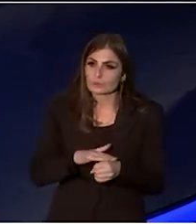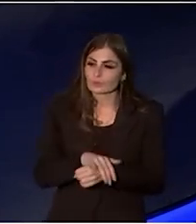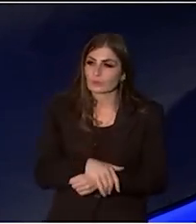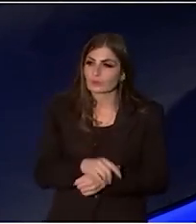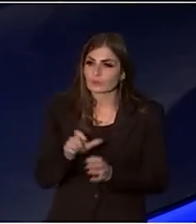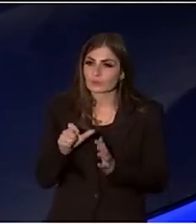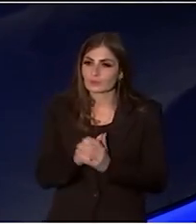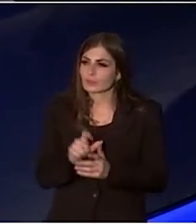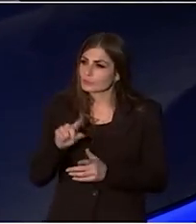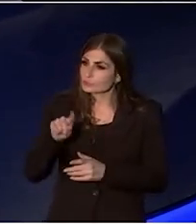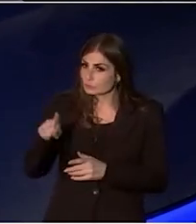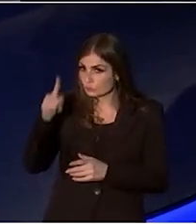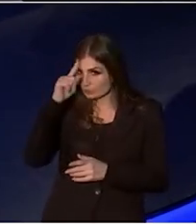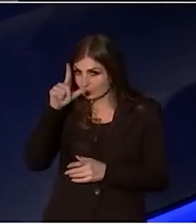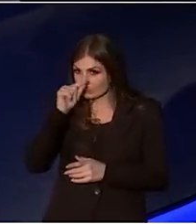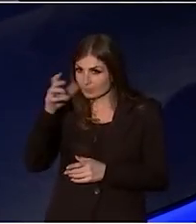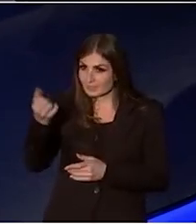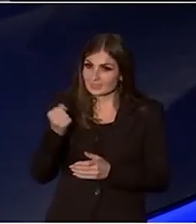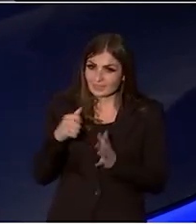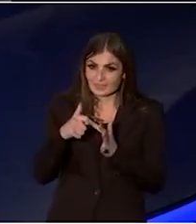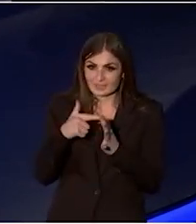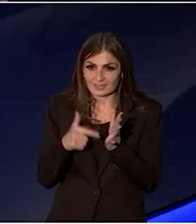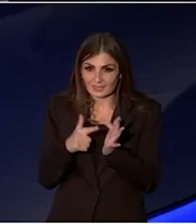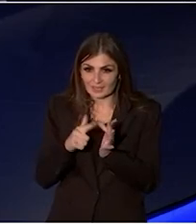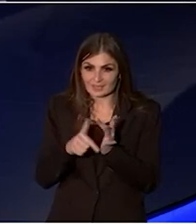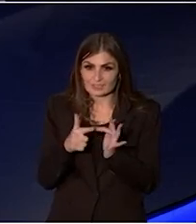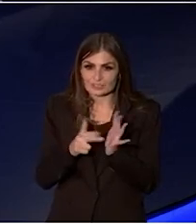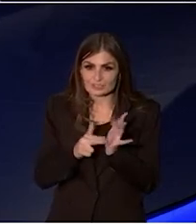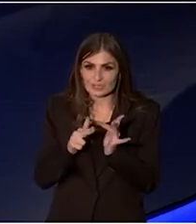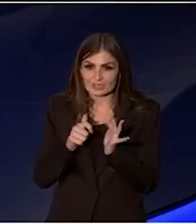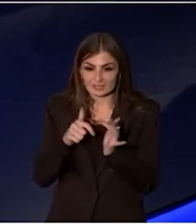Do you think you can get Kate Jenkins to Chair?